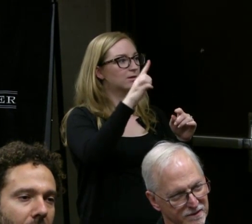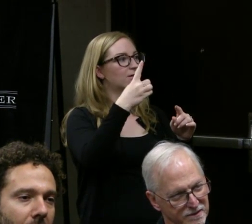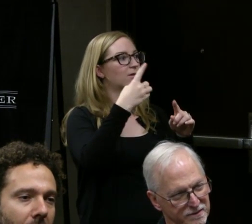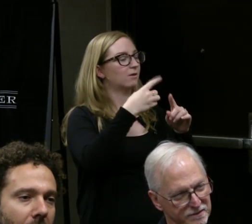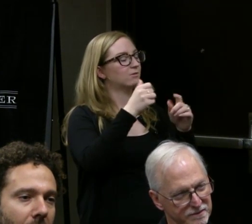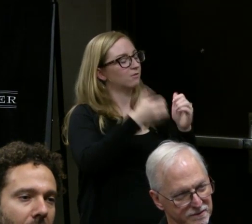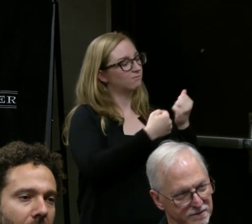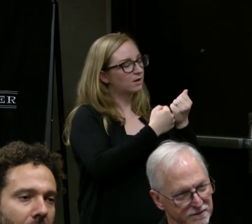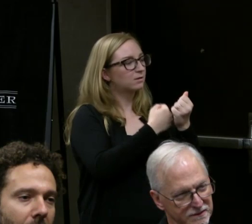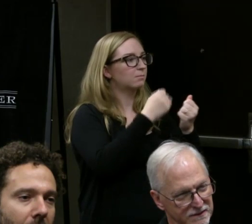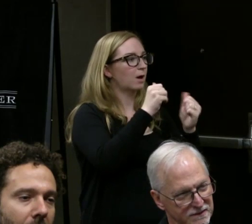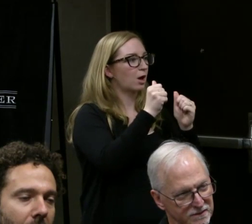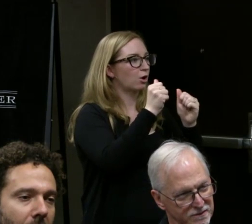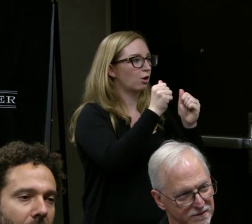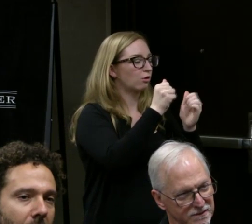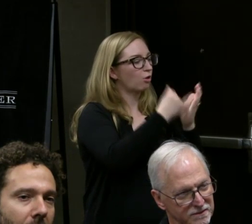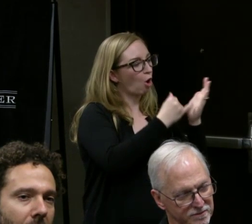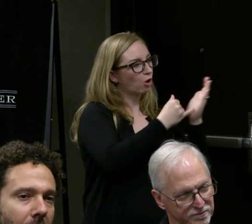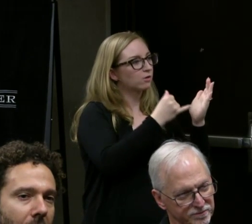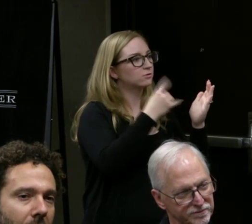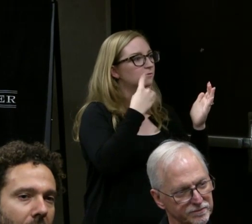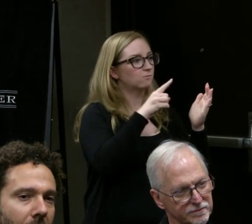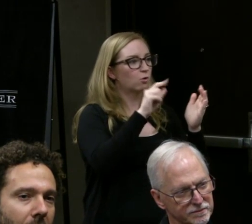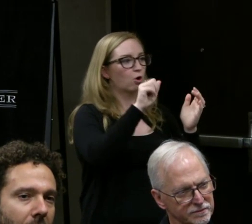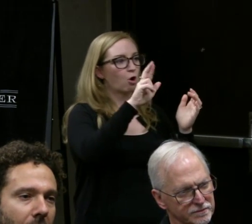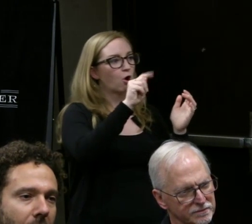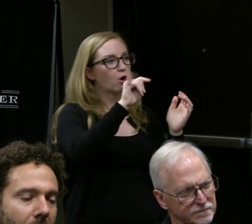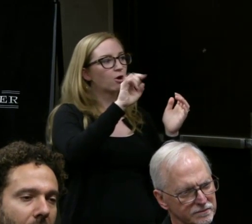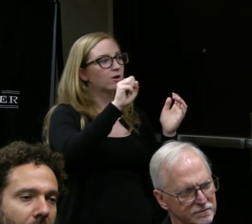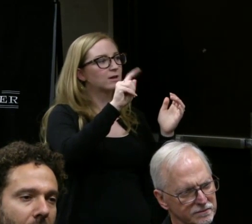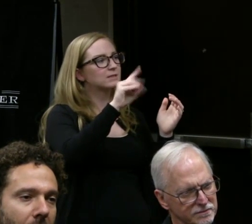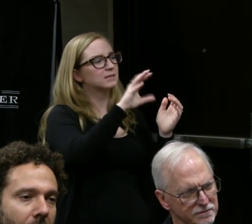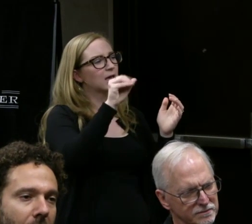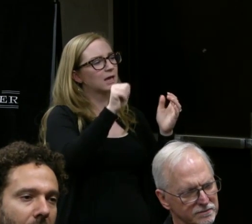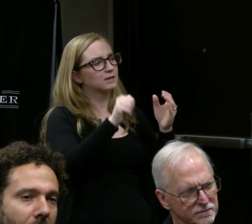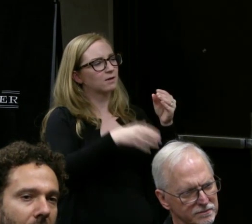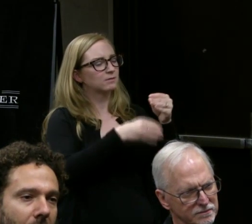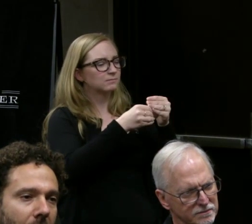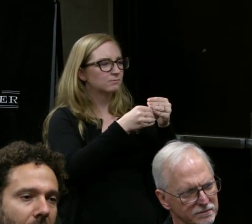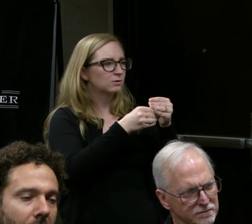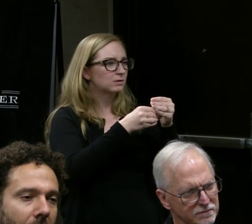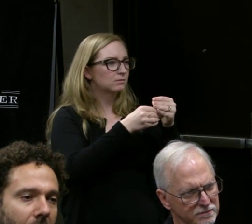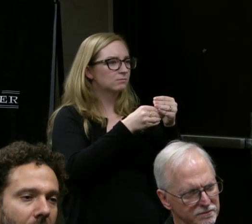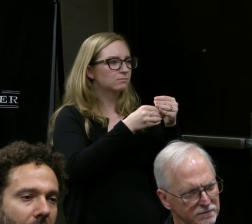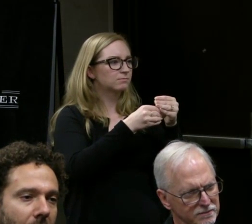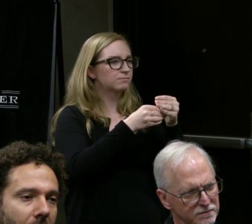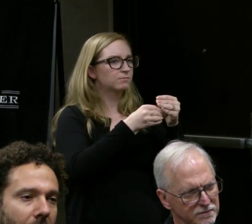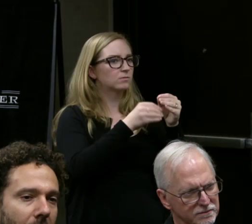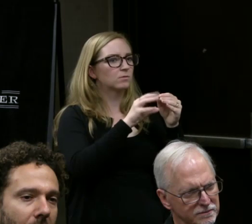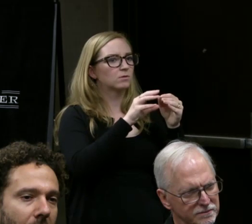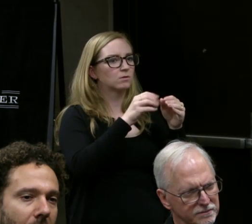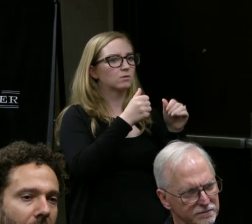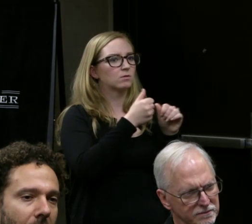And I had a question following on from the place of education-- Actually before that, I just wanted to mention